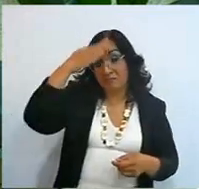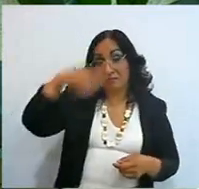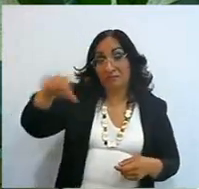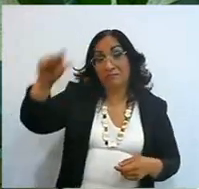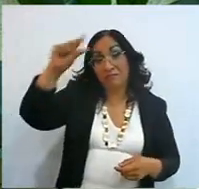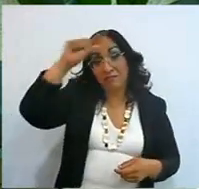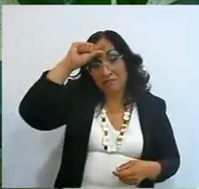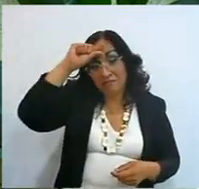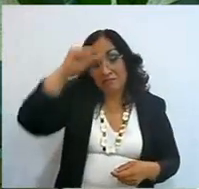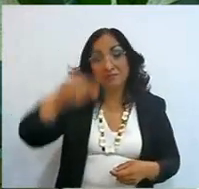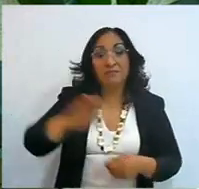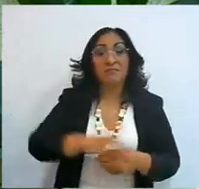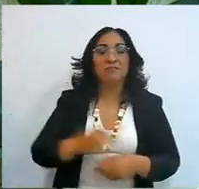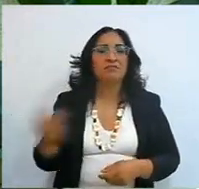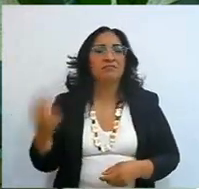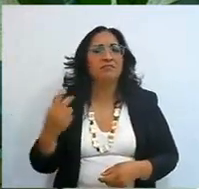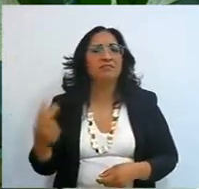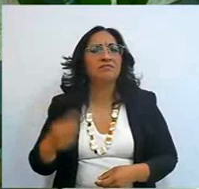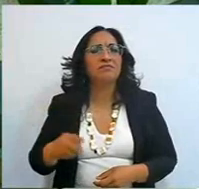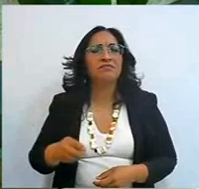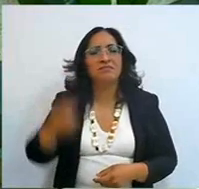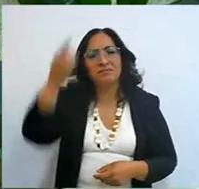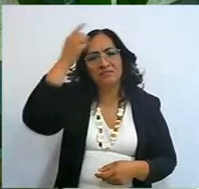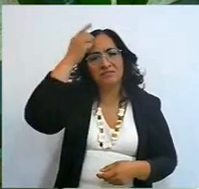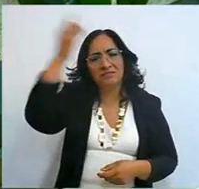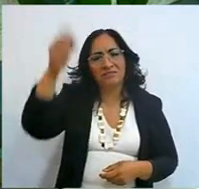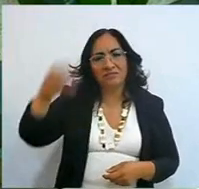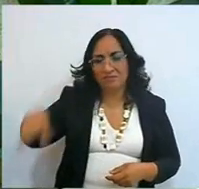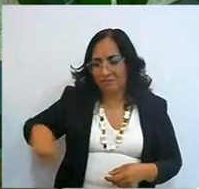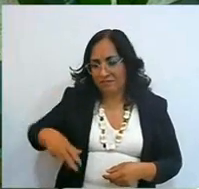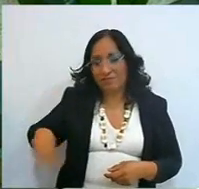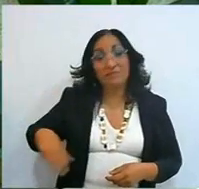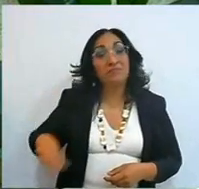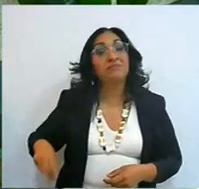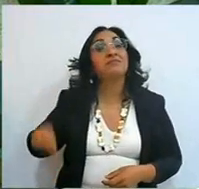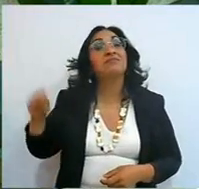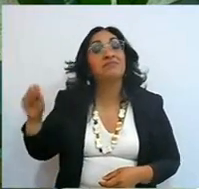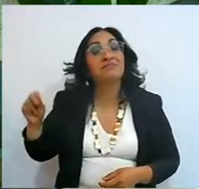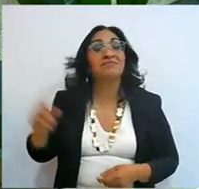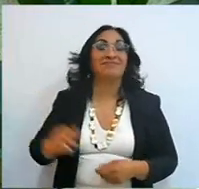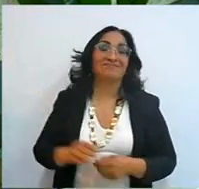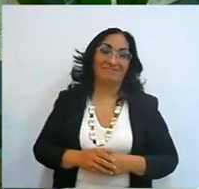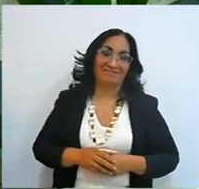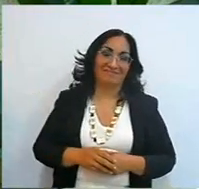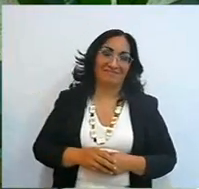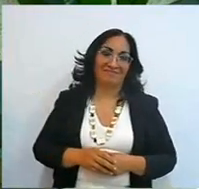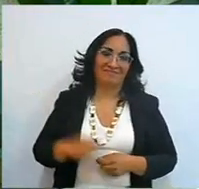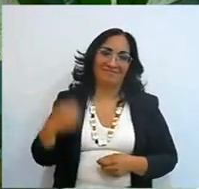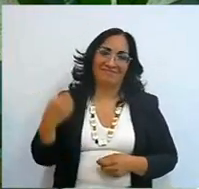God is for intelligent people, only intelligent people,